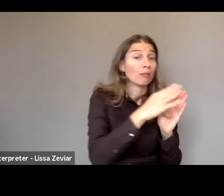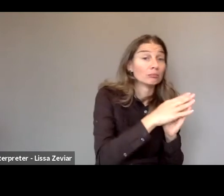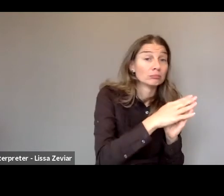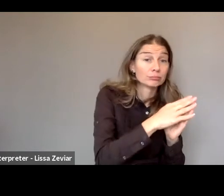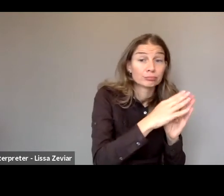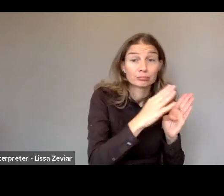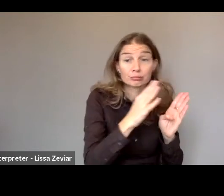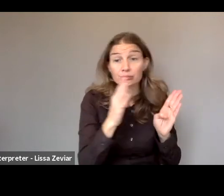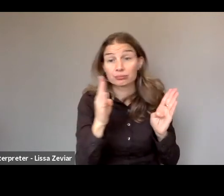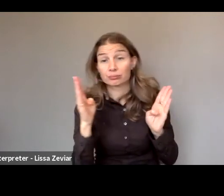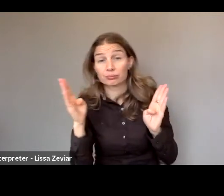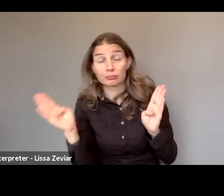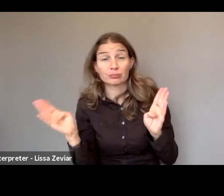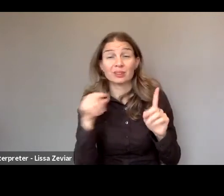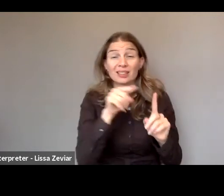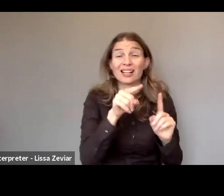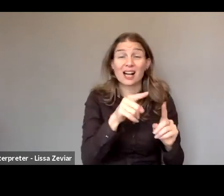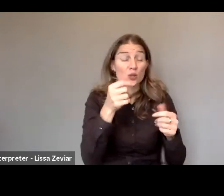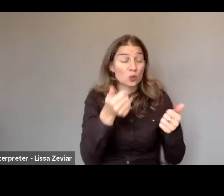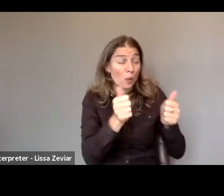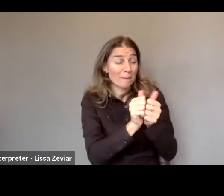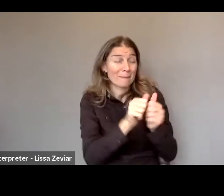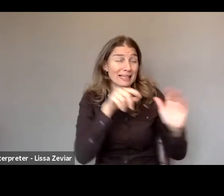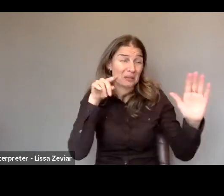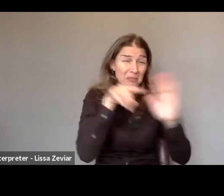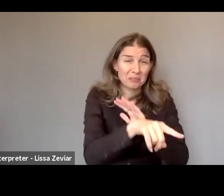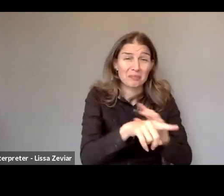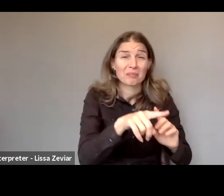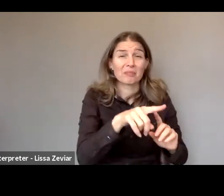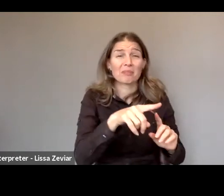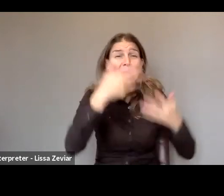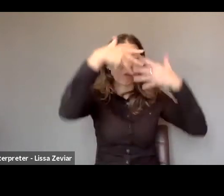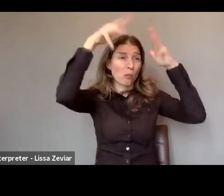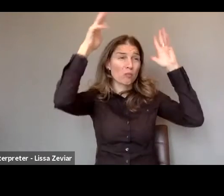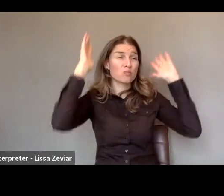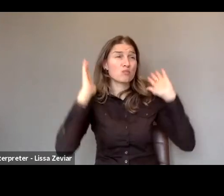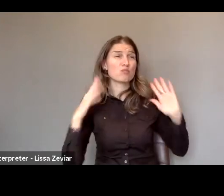Domestic murders include stoning, bride burning and dowry deaths.